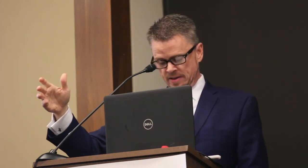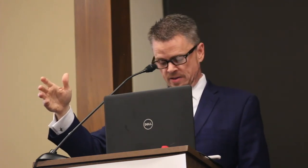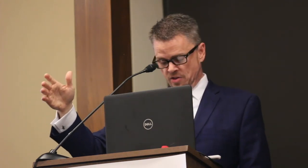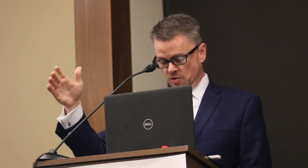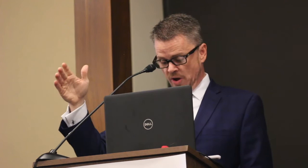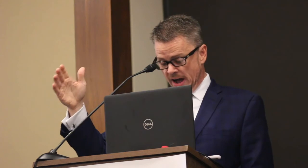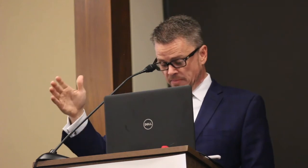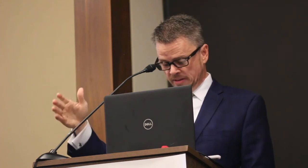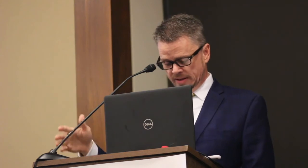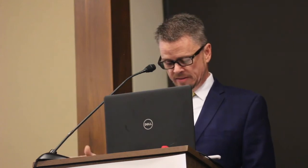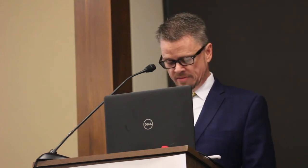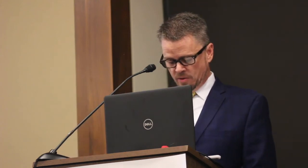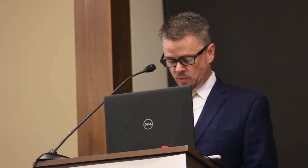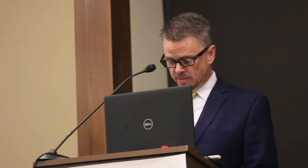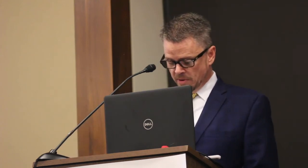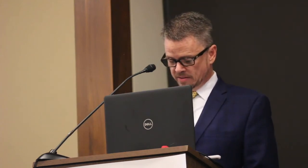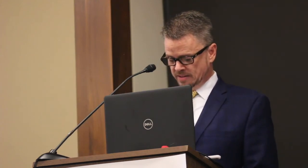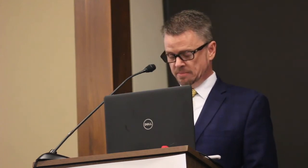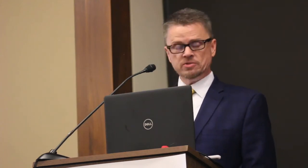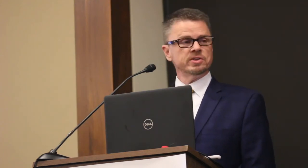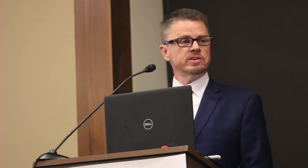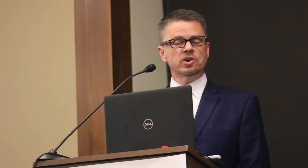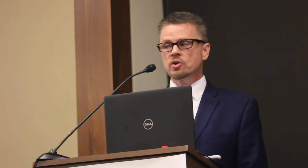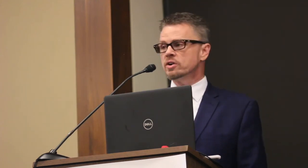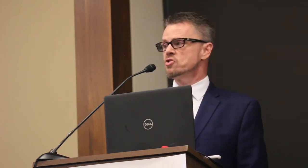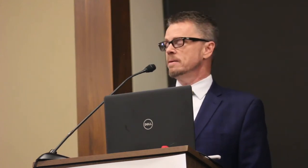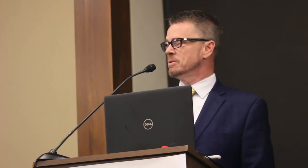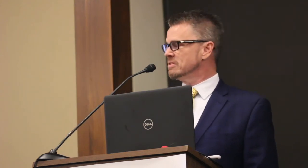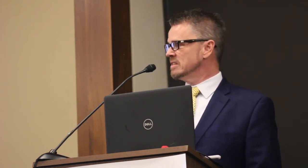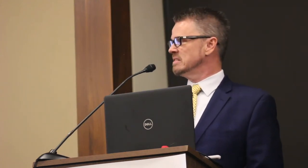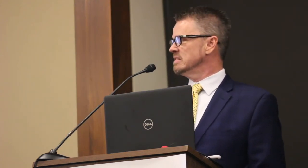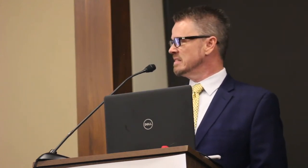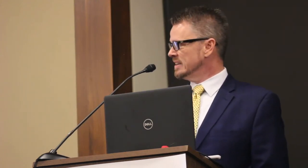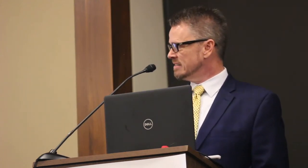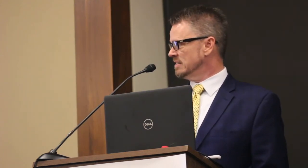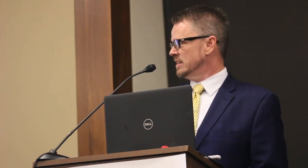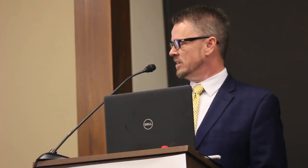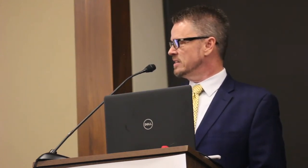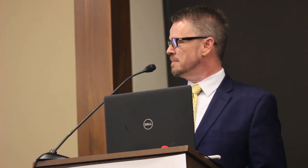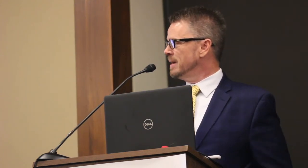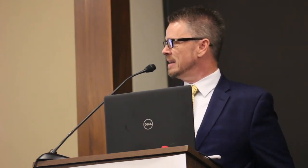So, I believe that we must demonstrate the courage and persistence necessary to make